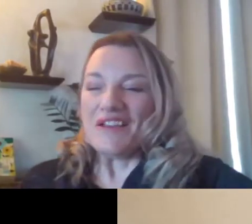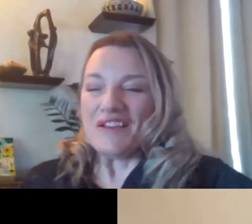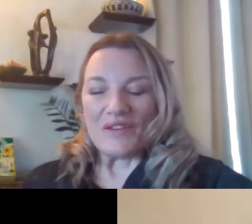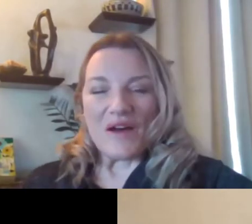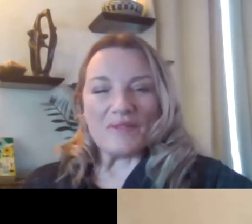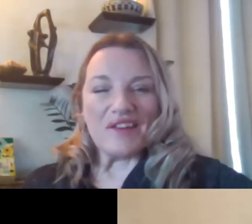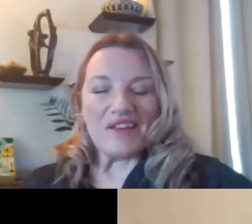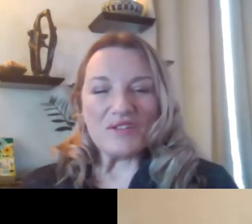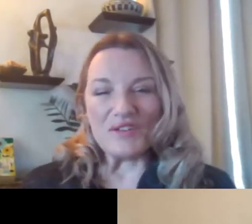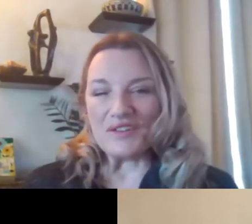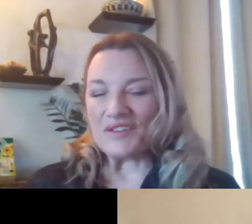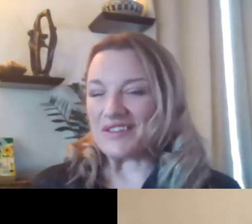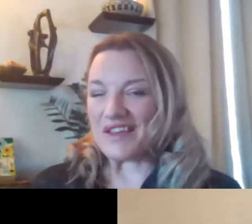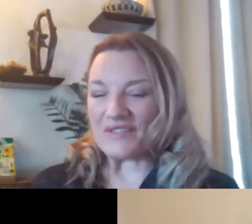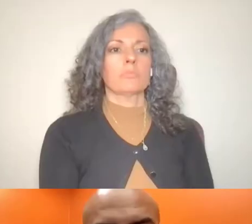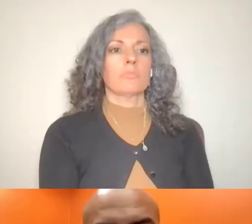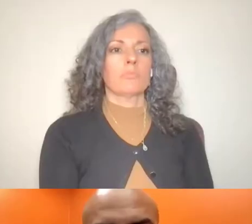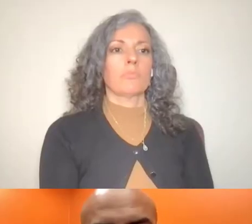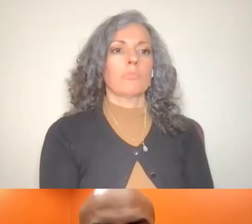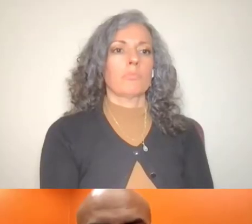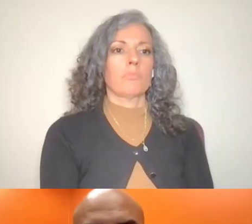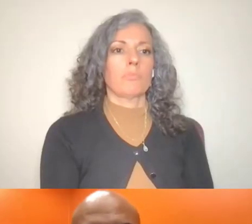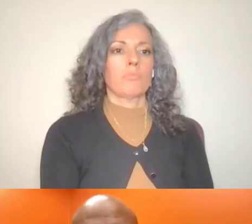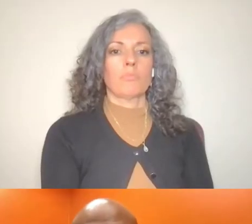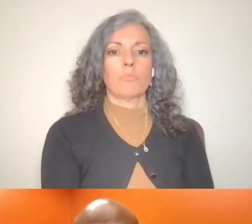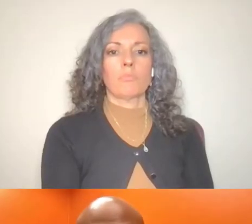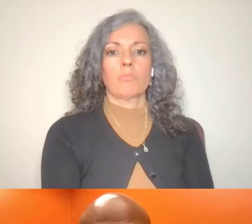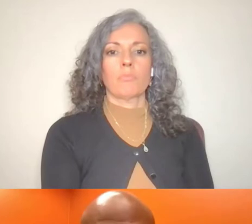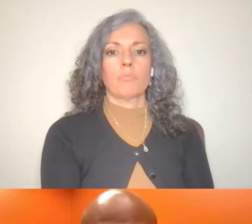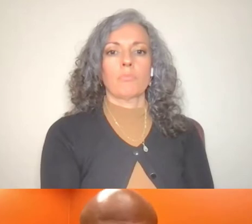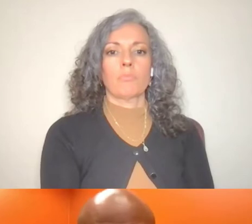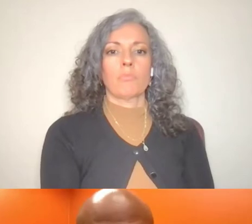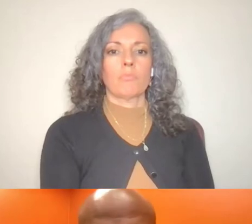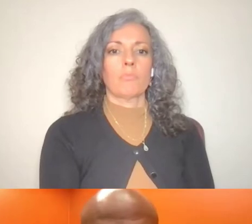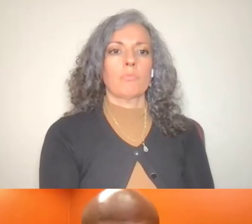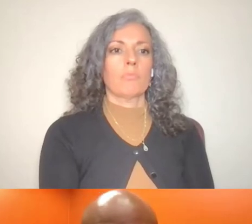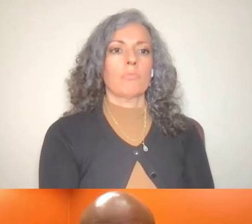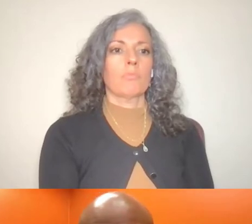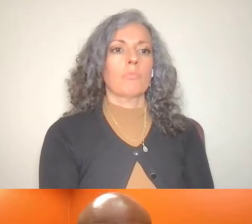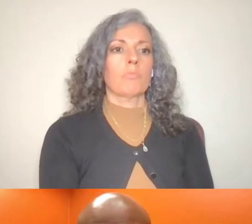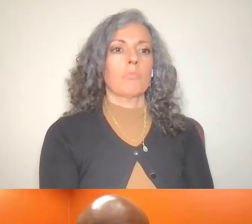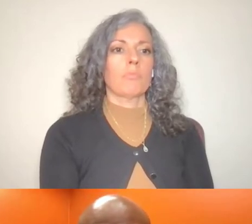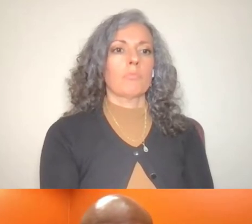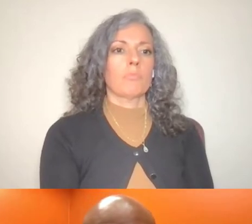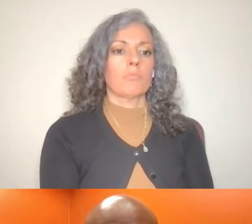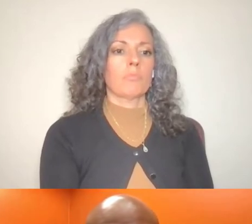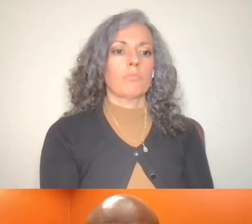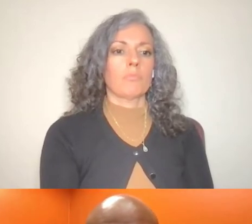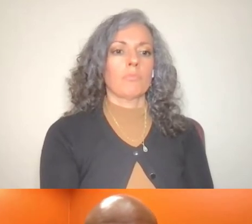So, I'm going to introduce everyone to you Eric. So Eric, you have been enabling RC